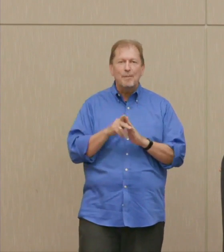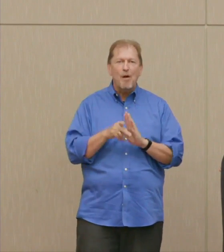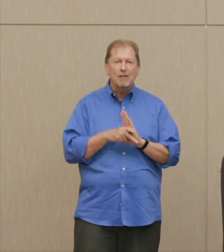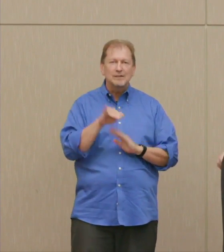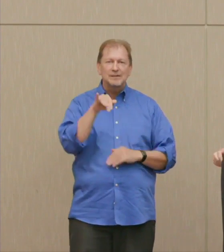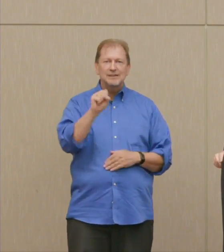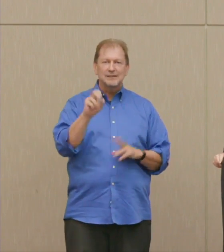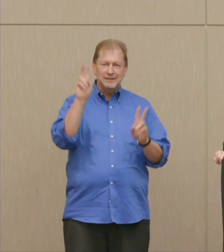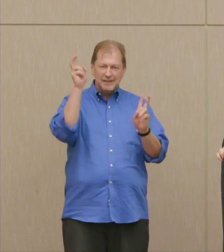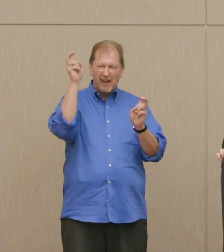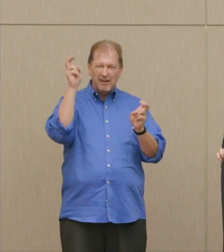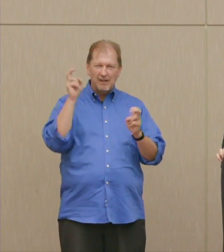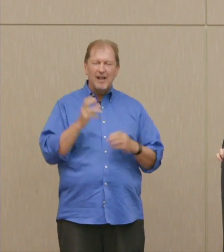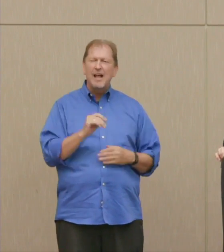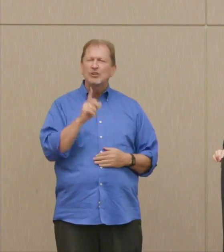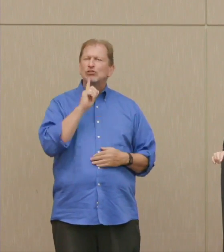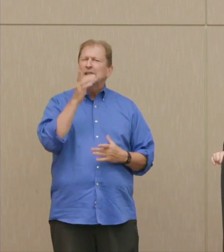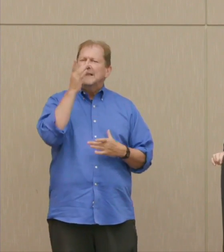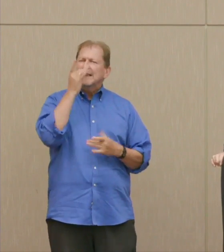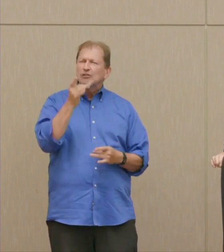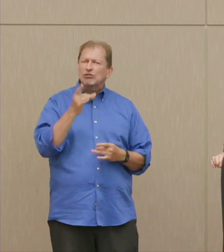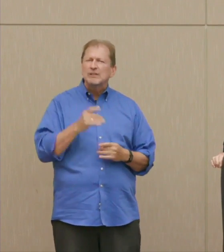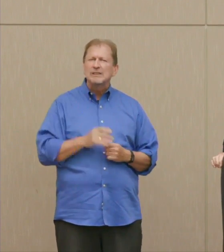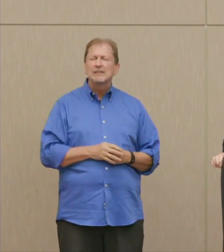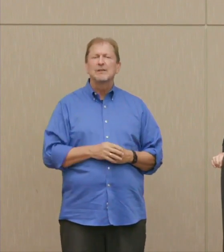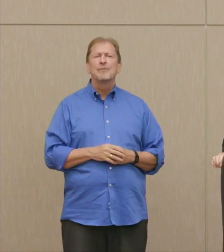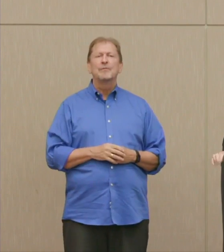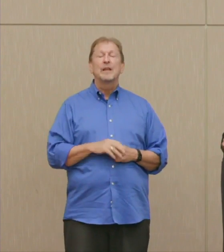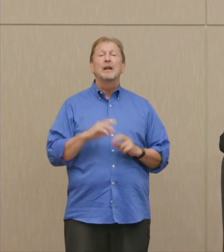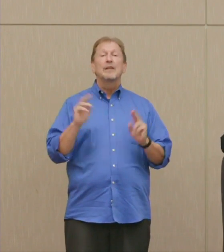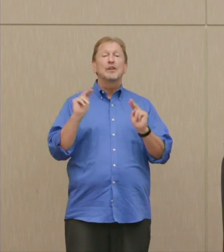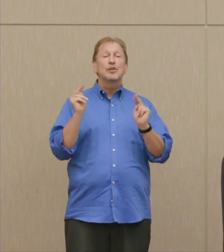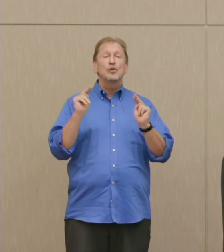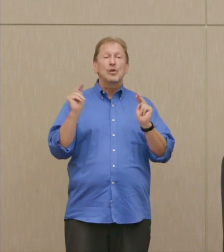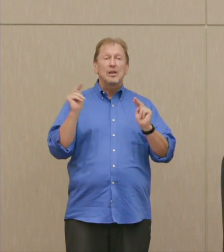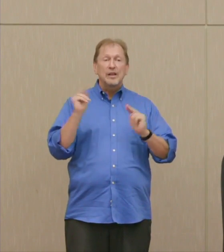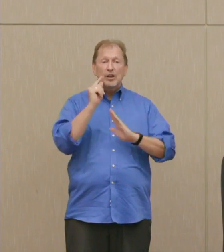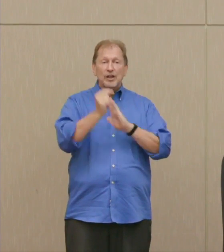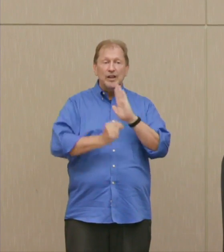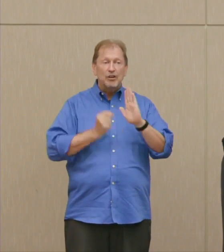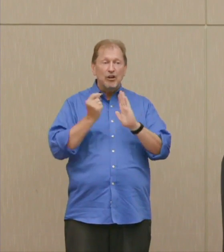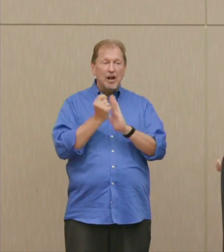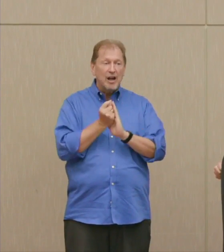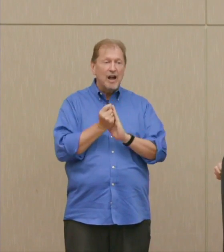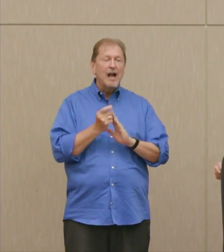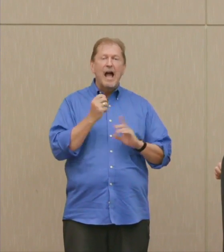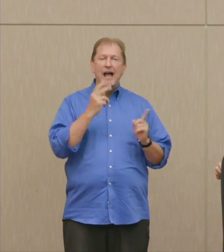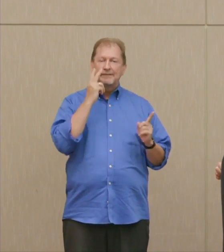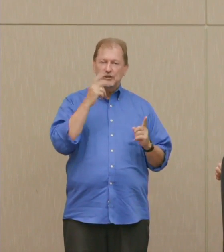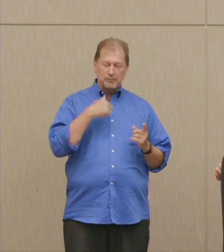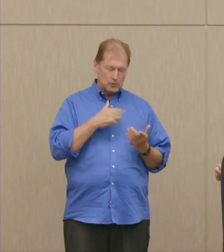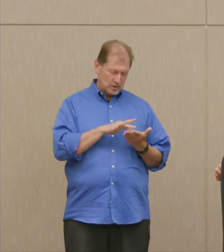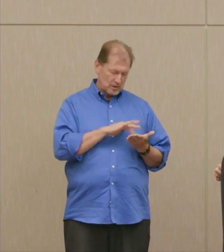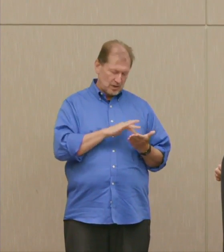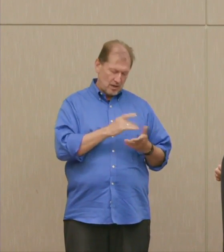Interesting, an interesting figure. The Nuclear era, and if you saw me doing a little calculation here, because I'm not real